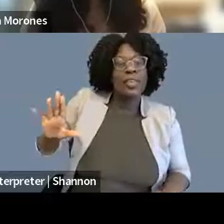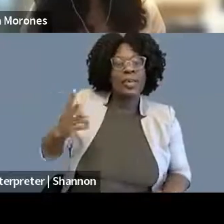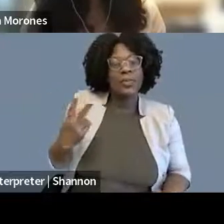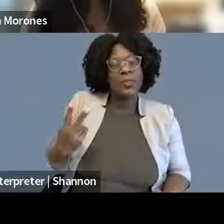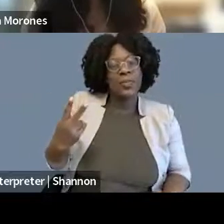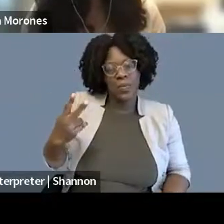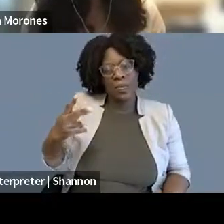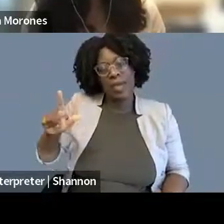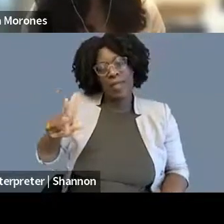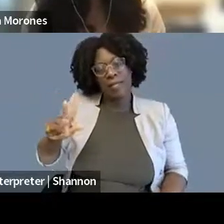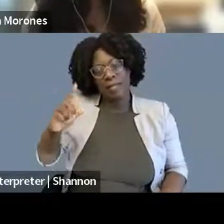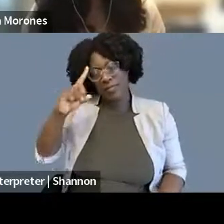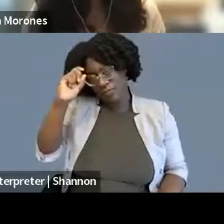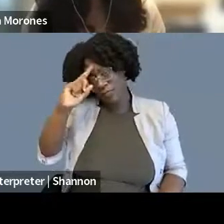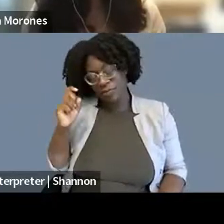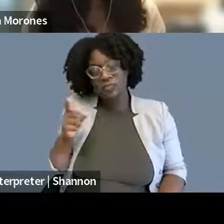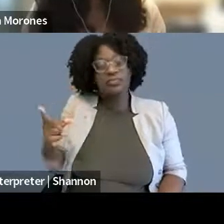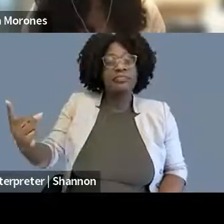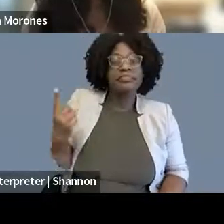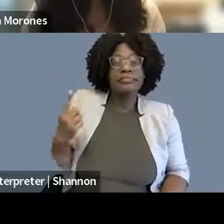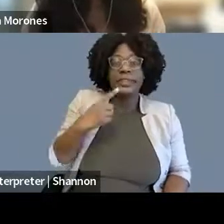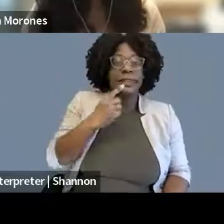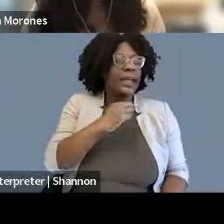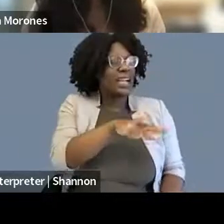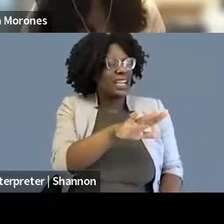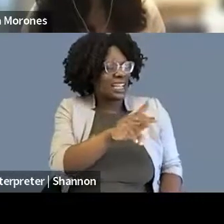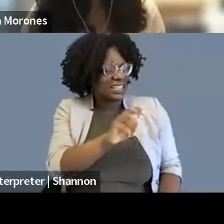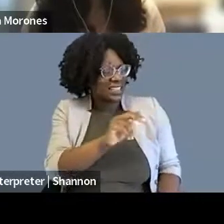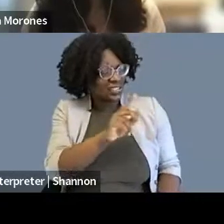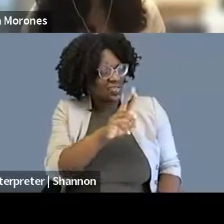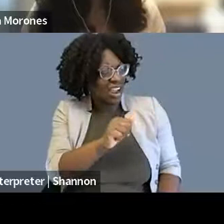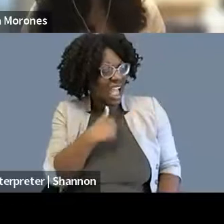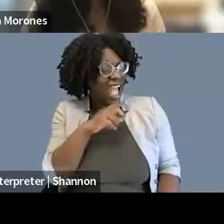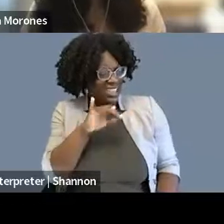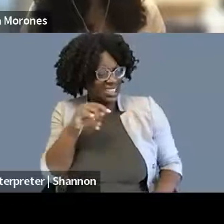I did X, you know, I won't name what X is, and Kendra, I hated it, like it was not for me at all,